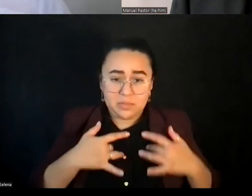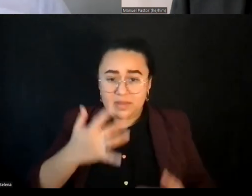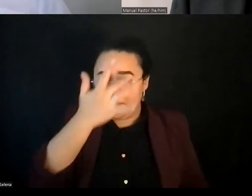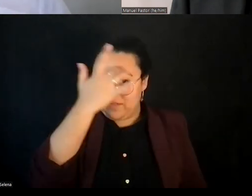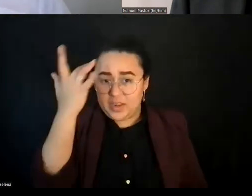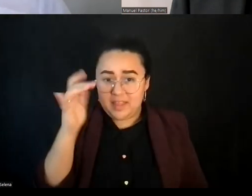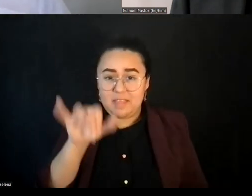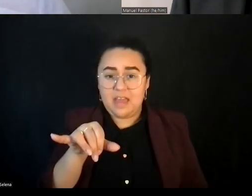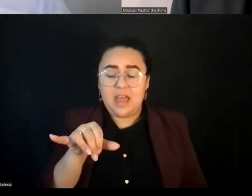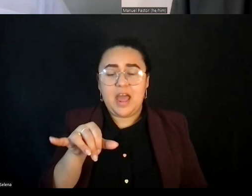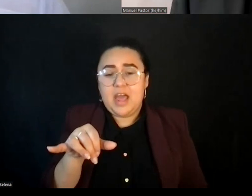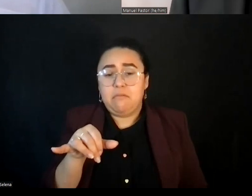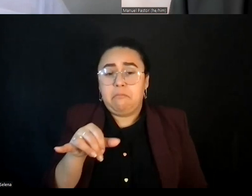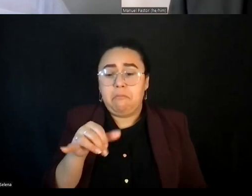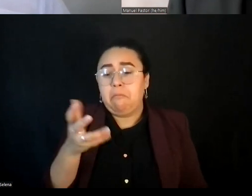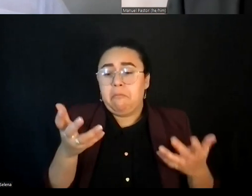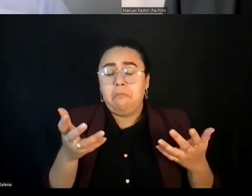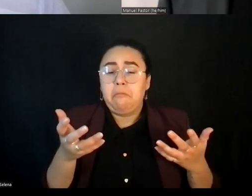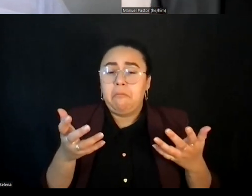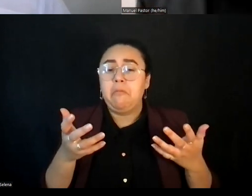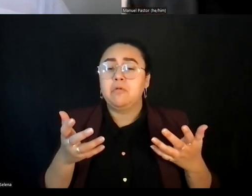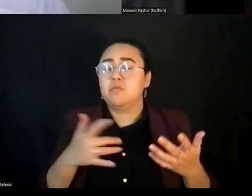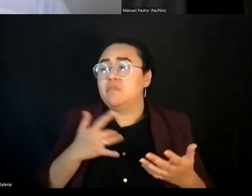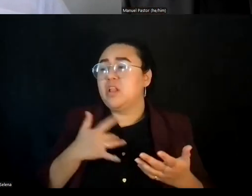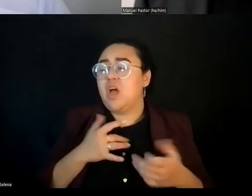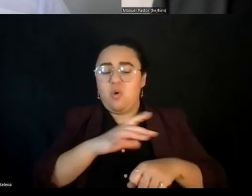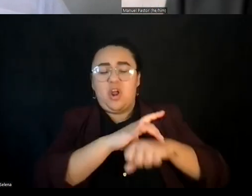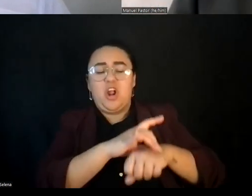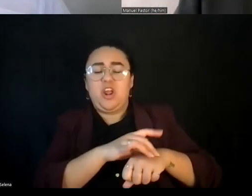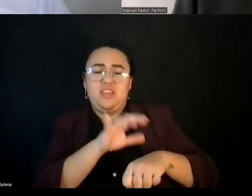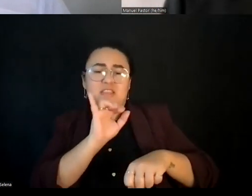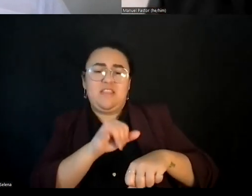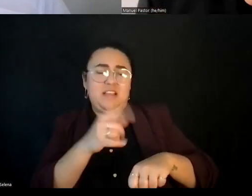And we've sort of adopted a posture of earth is just there to be extract the earth.